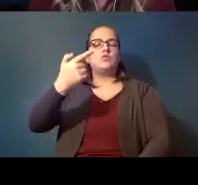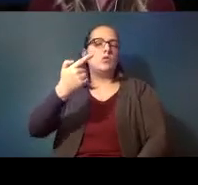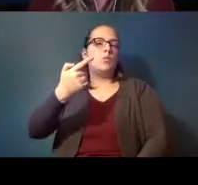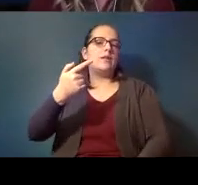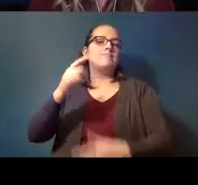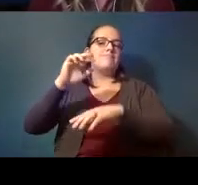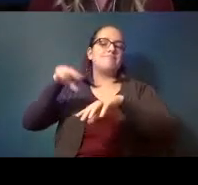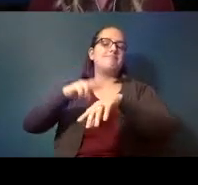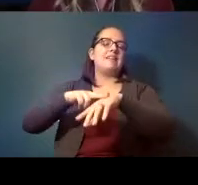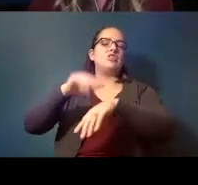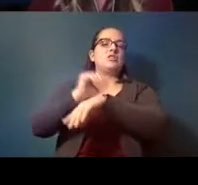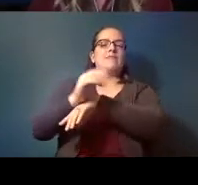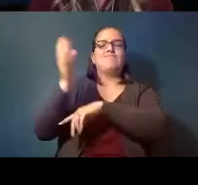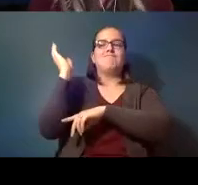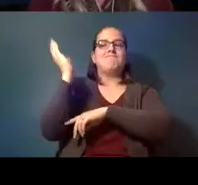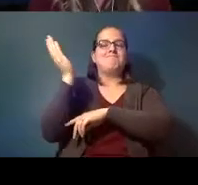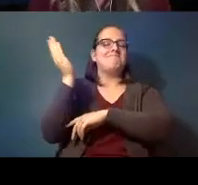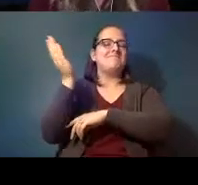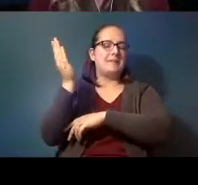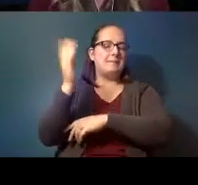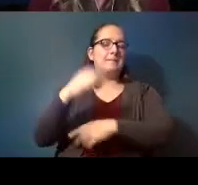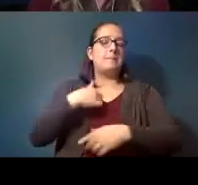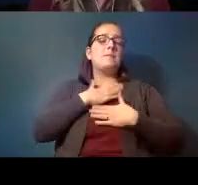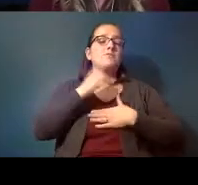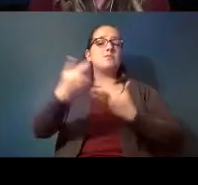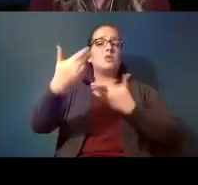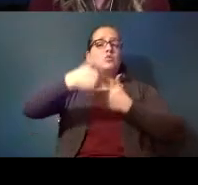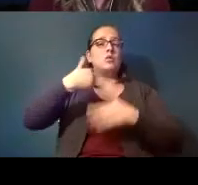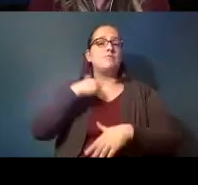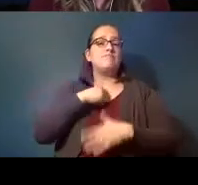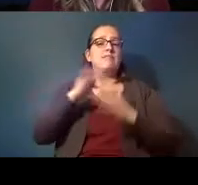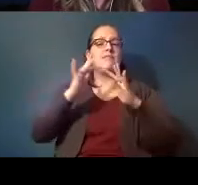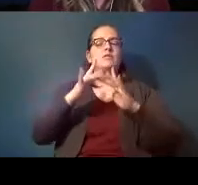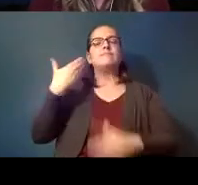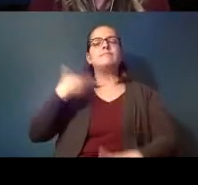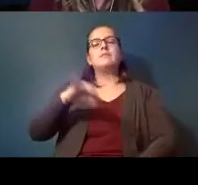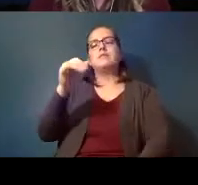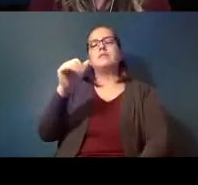you could join us virtually i'm gianna hemphill the outreach manager at deschutes land trust